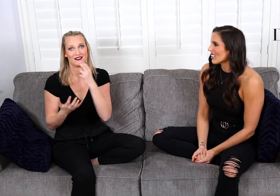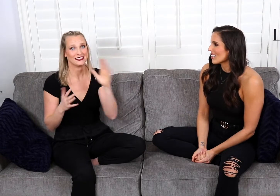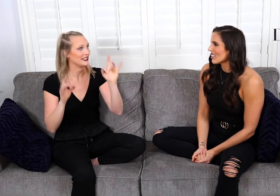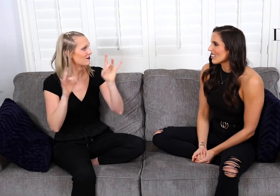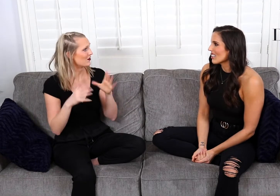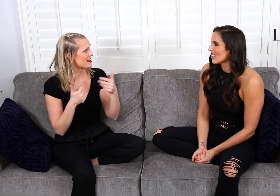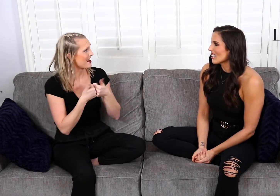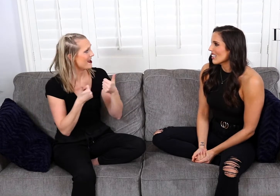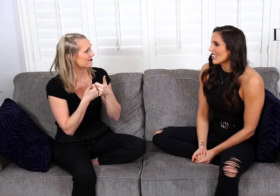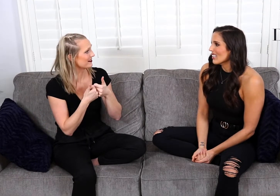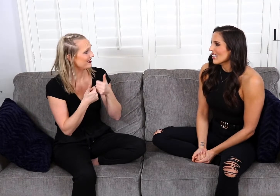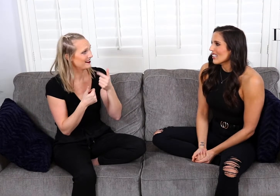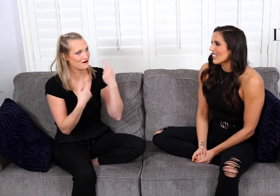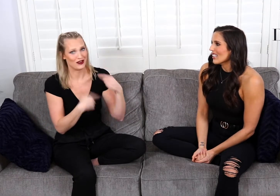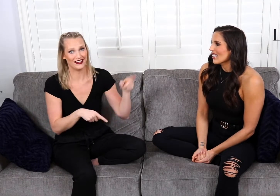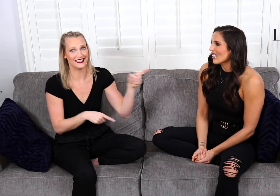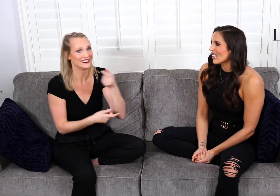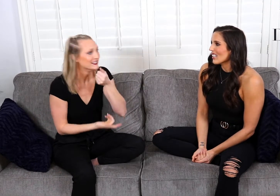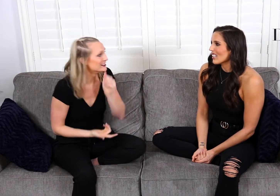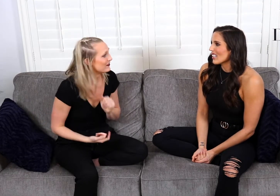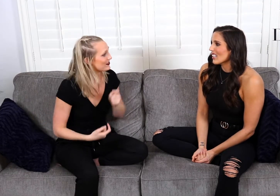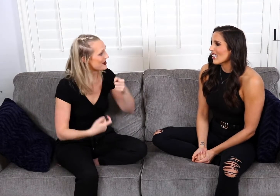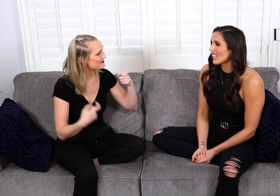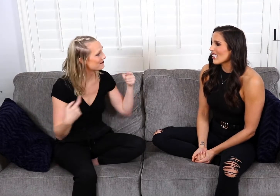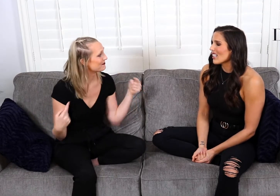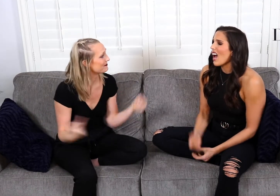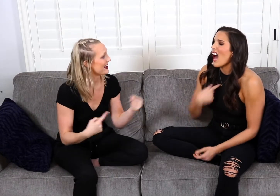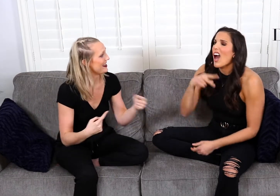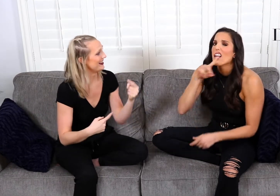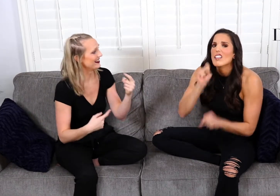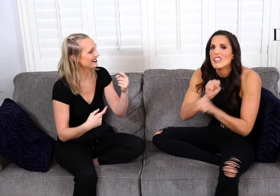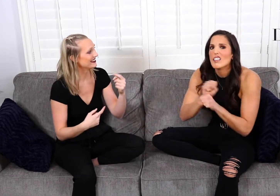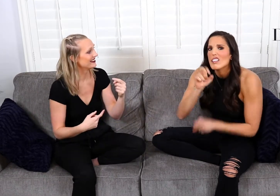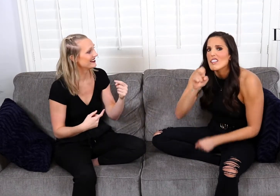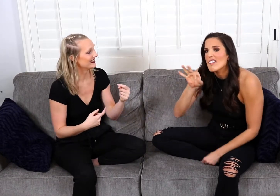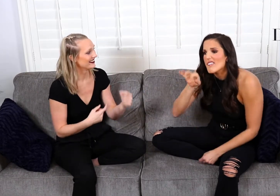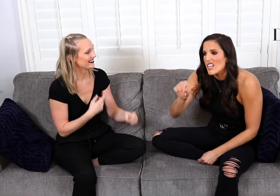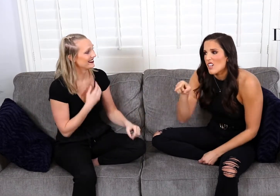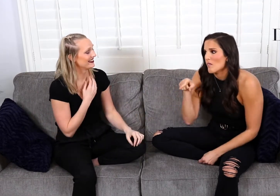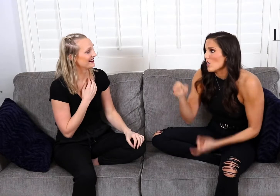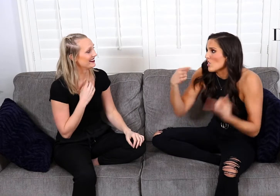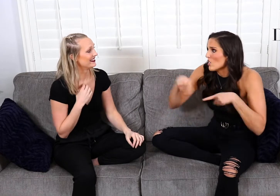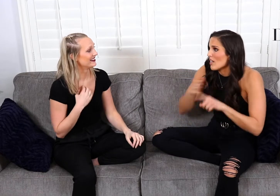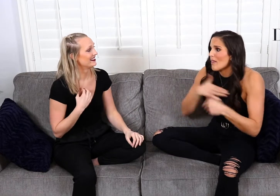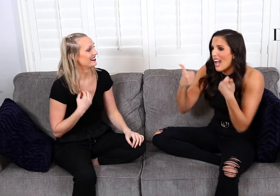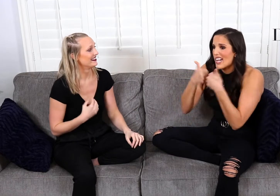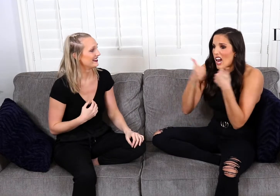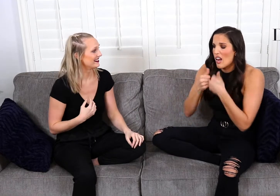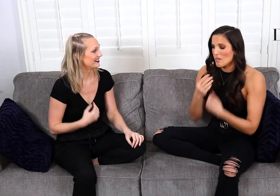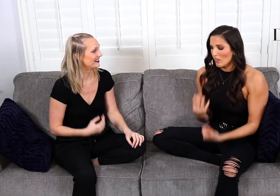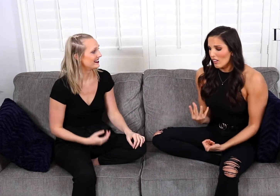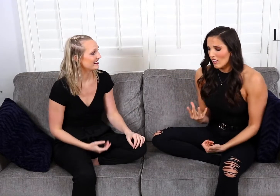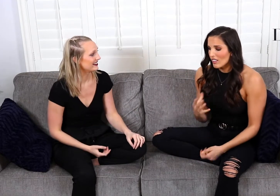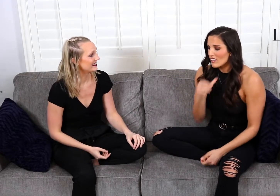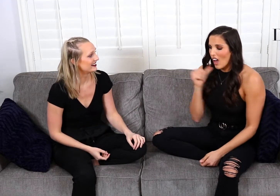was reffing her volleyball game. While she was suffering and in pain... I literally had to FaceTime her during my game,